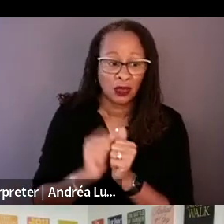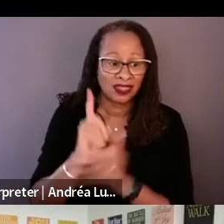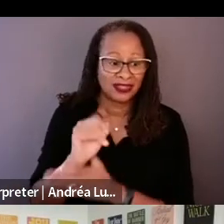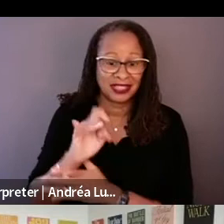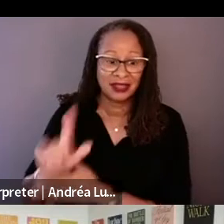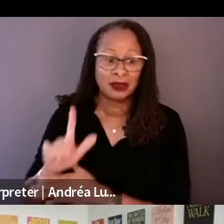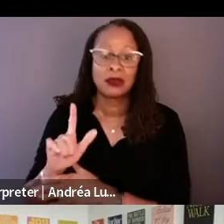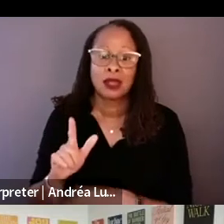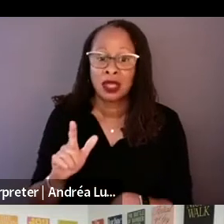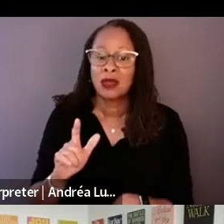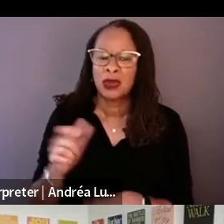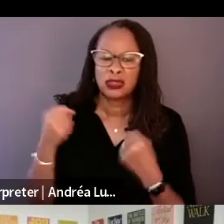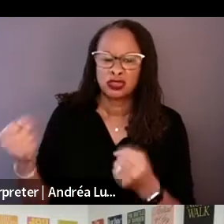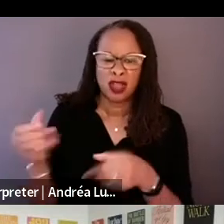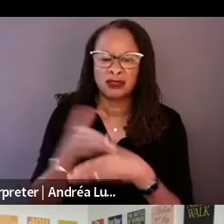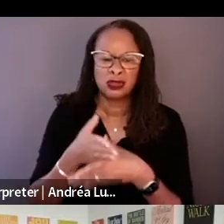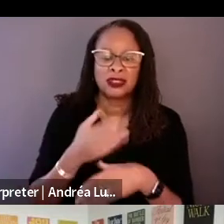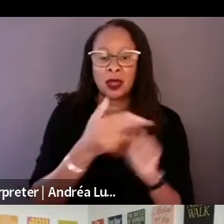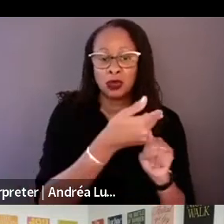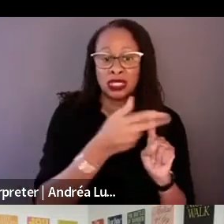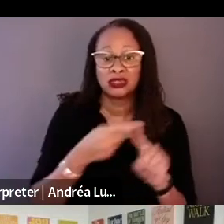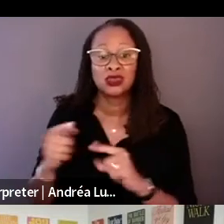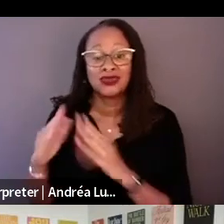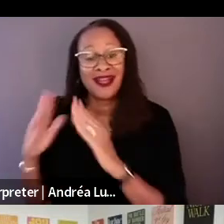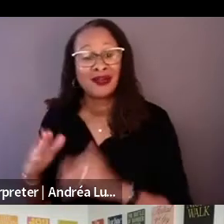I thought oh my gosh. I don't know what the film is now.